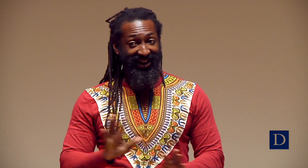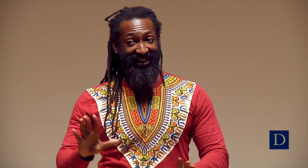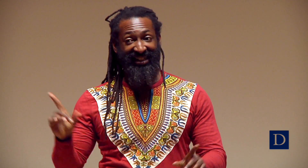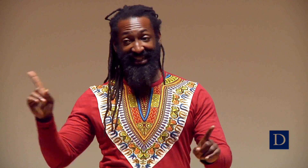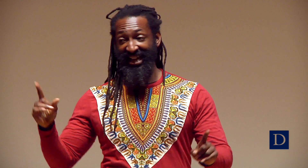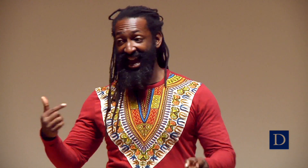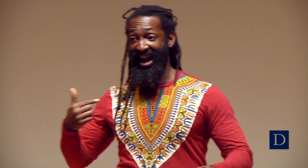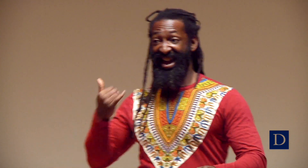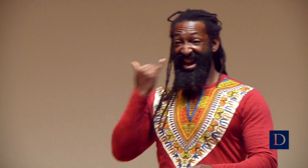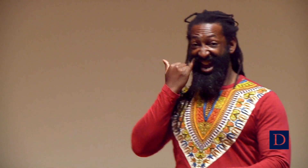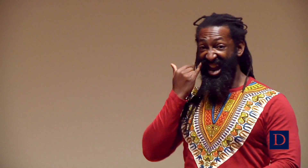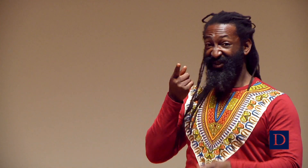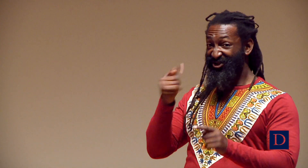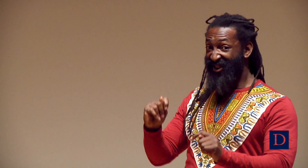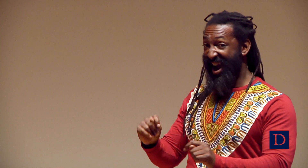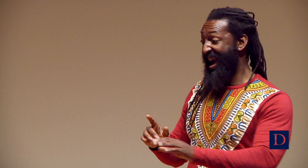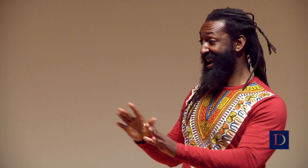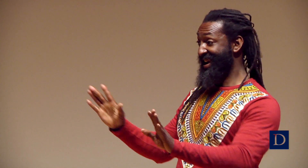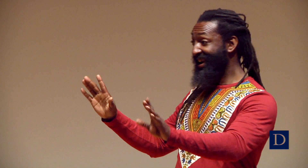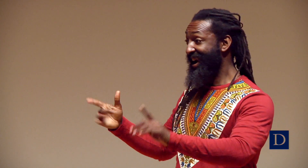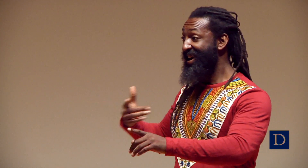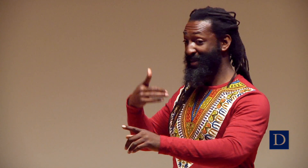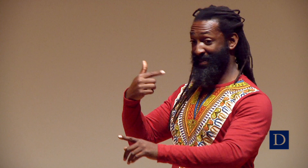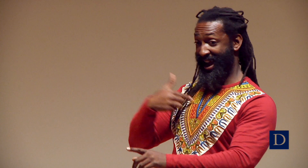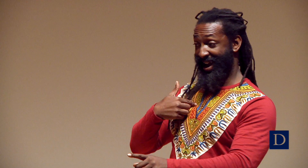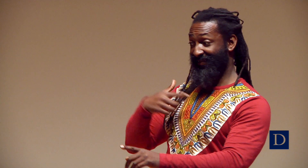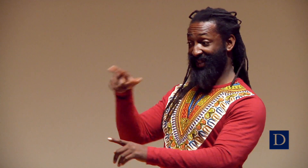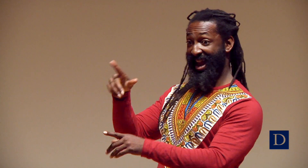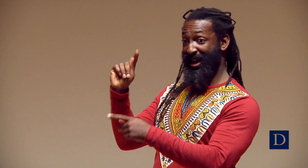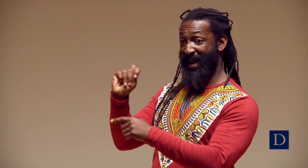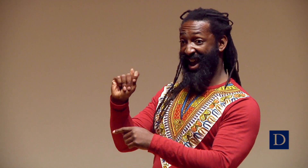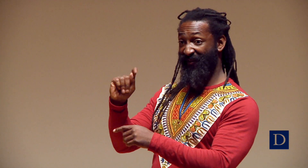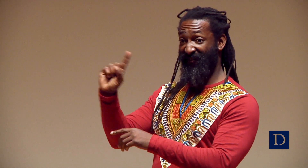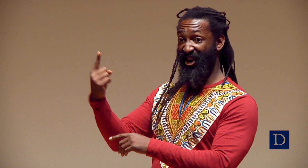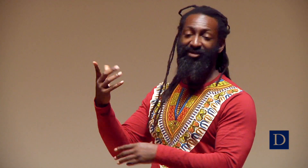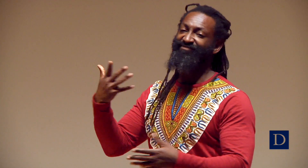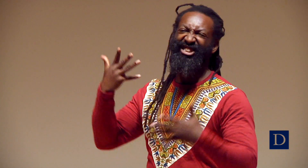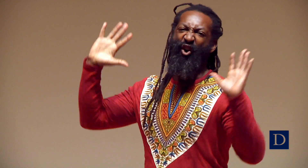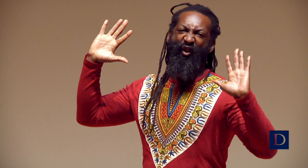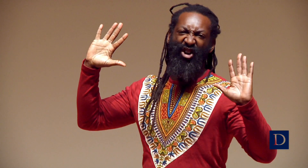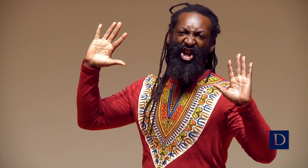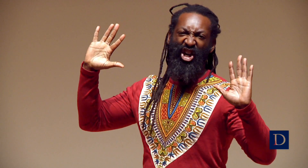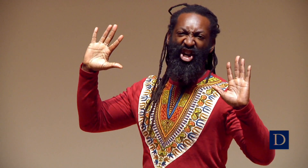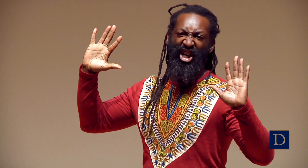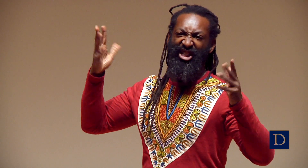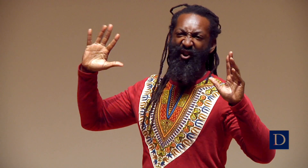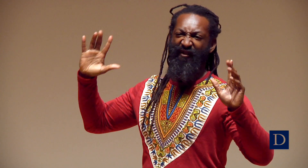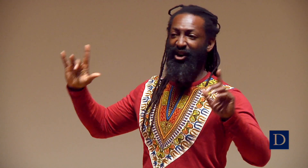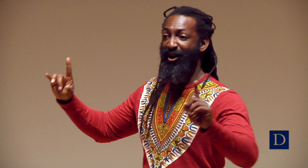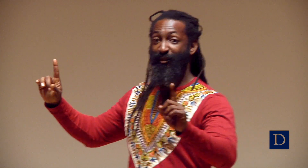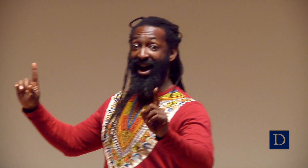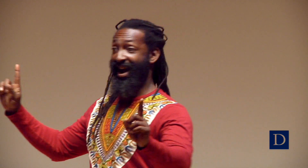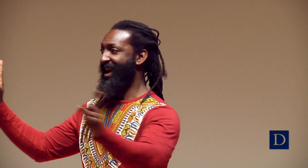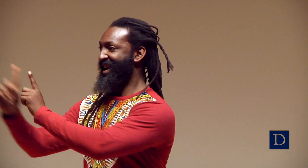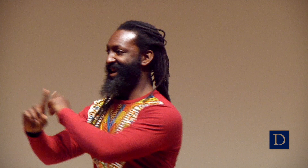I will not lie, if you tried to get in the bathroom when they were already in there, it was over. You couldn’t get in.